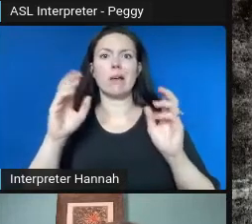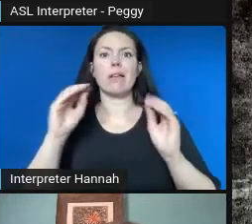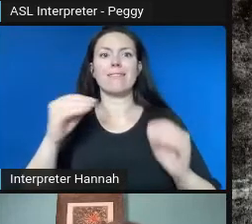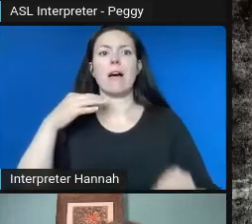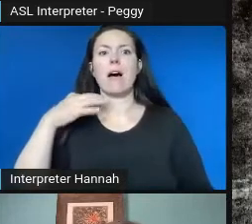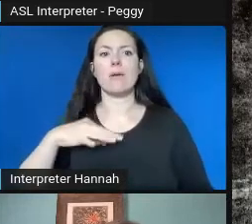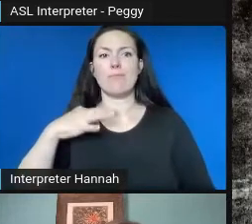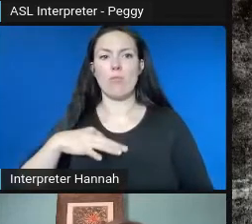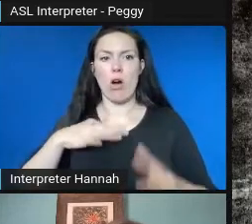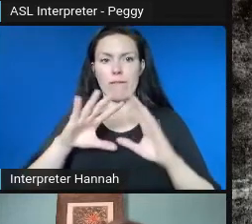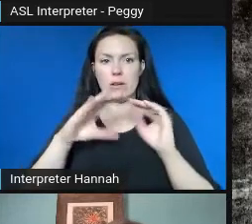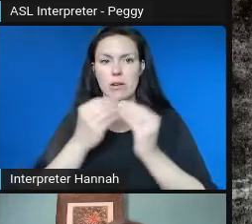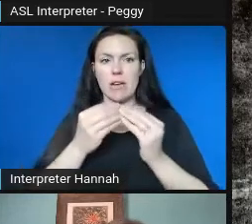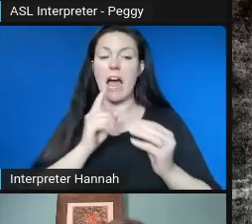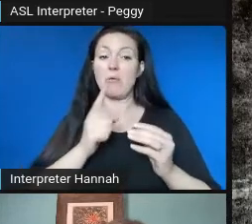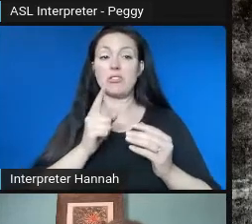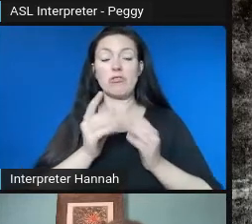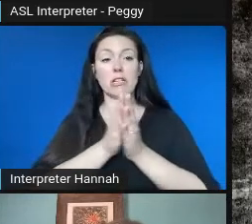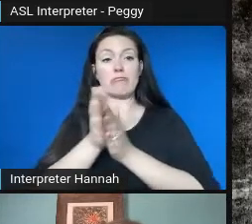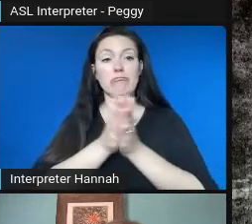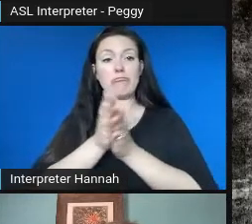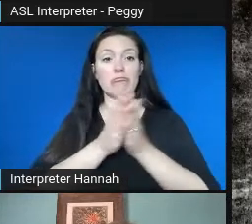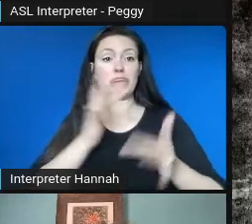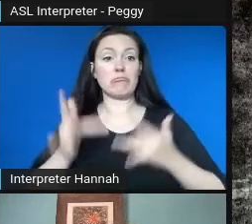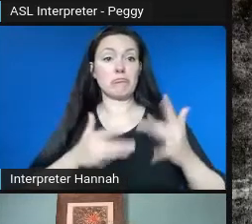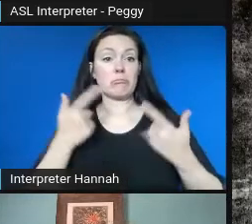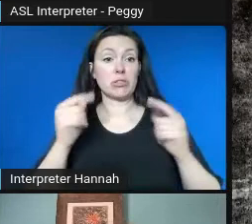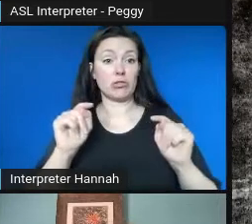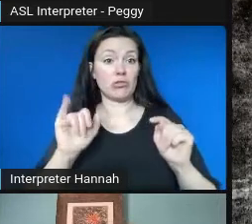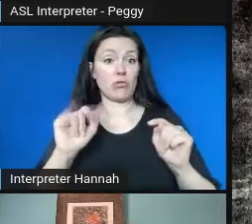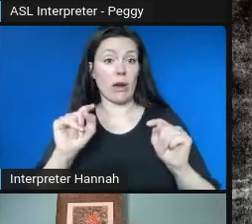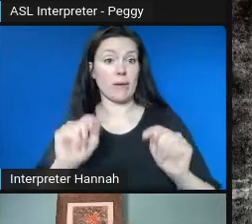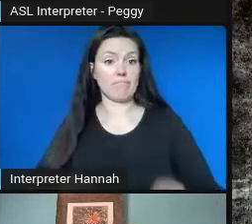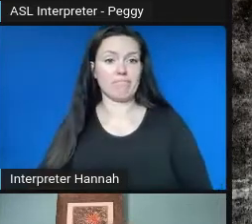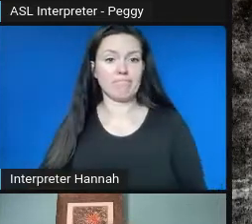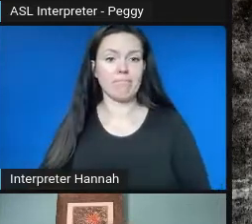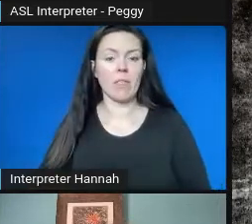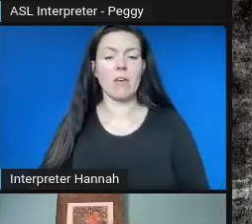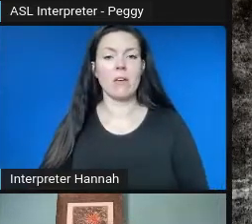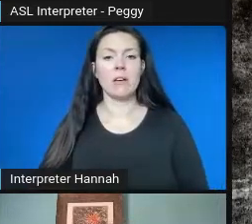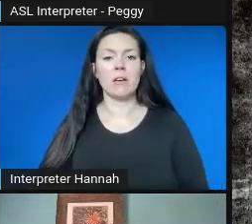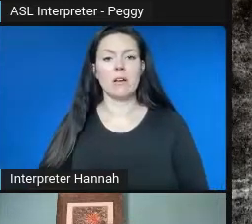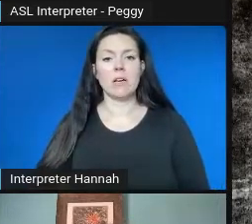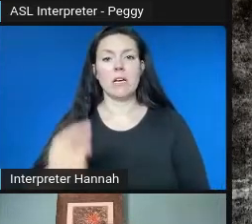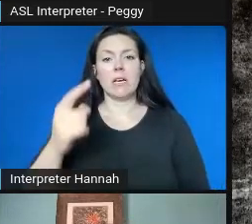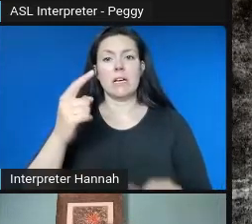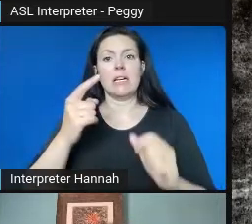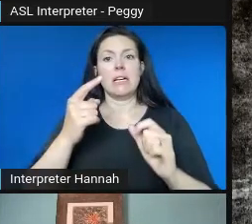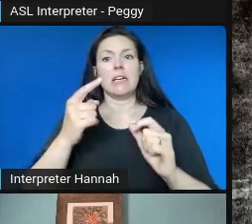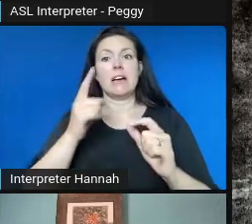pretty eager to try it out. I think in terms of being a host agency for something